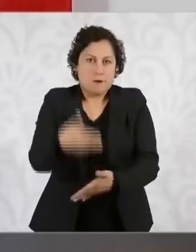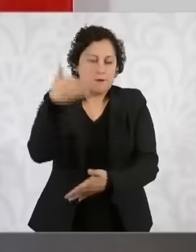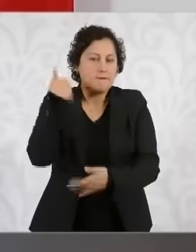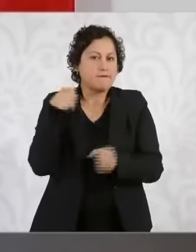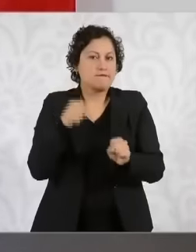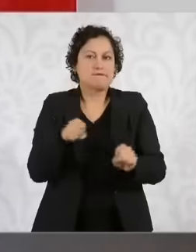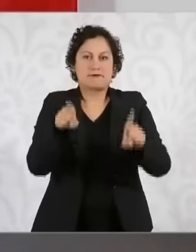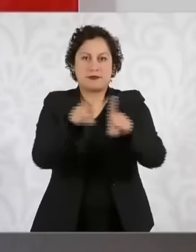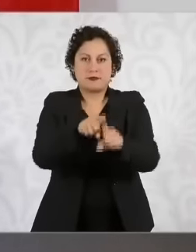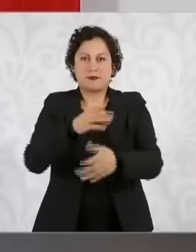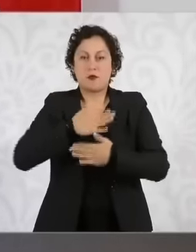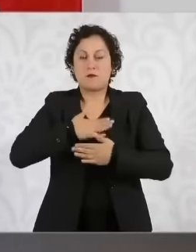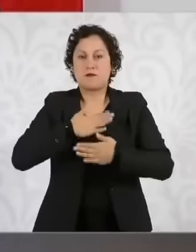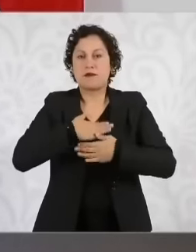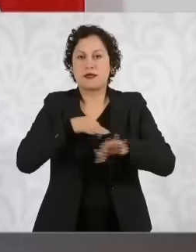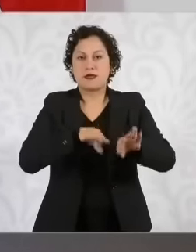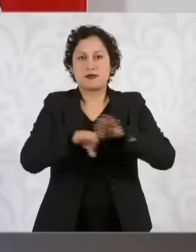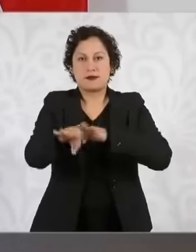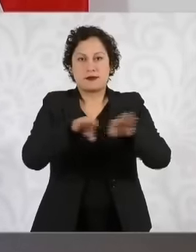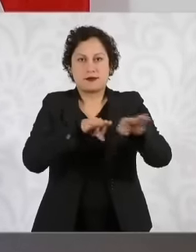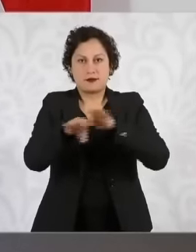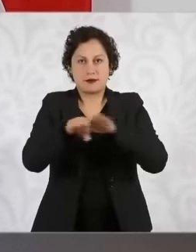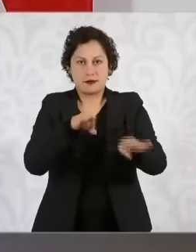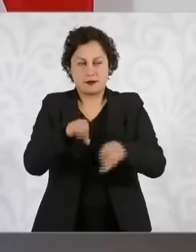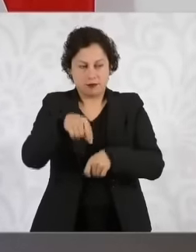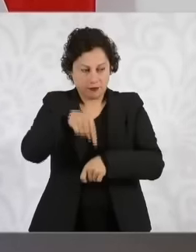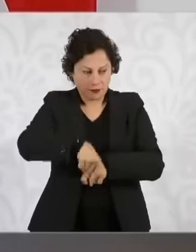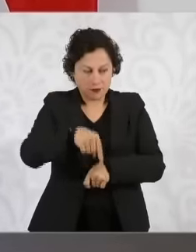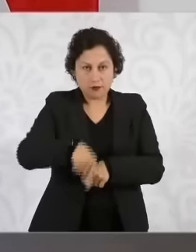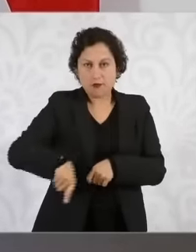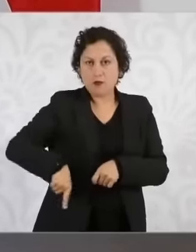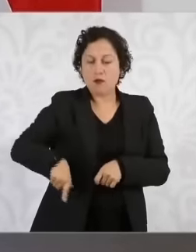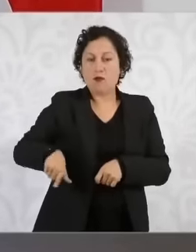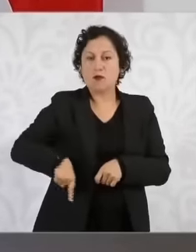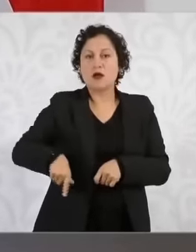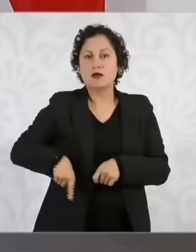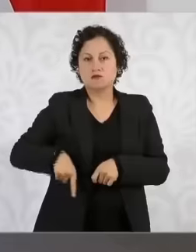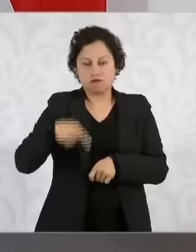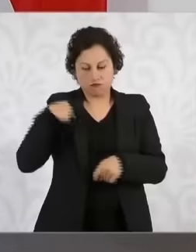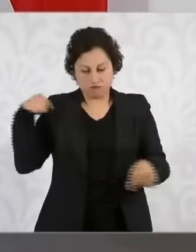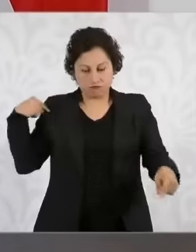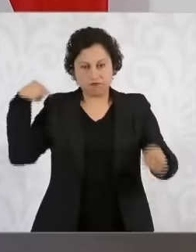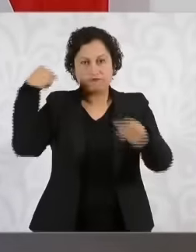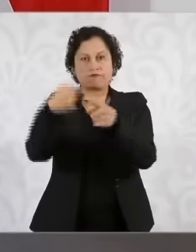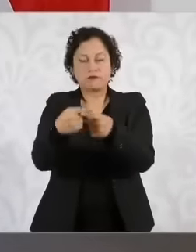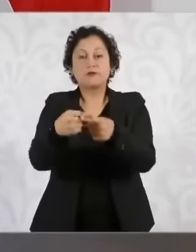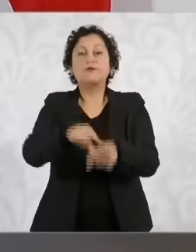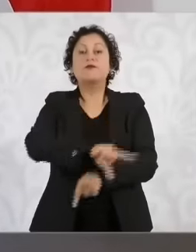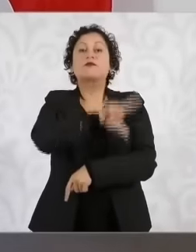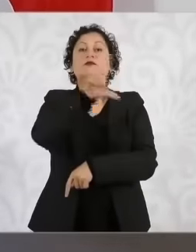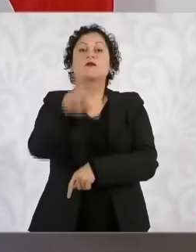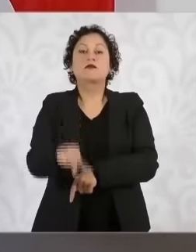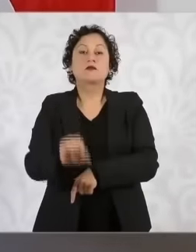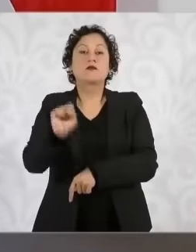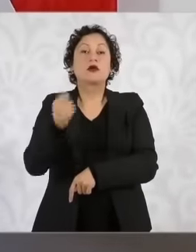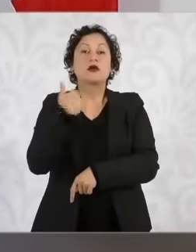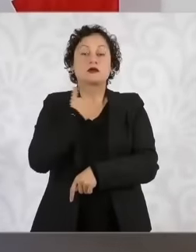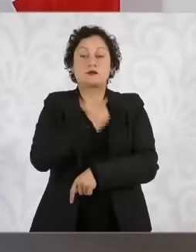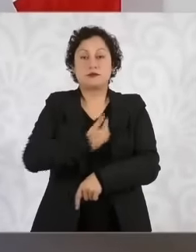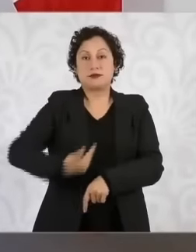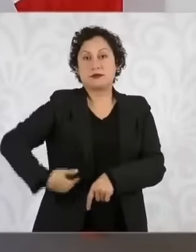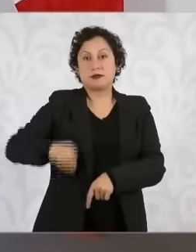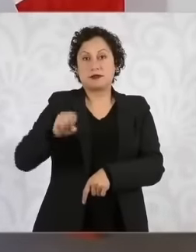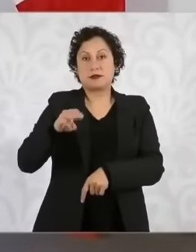work in the public sector when President López Obrador was head of government and his servant